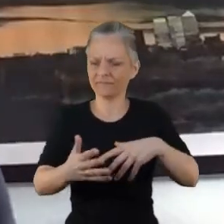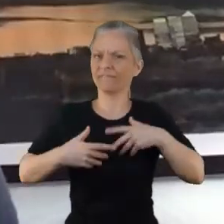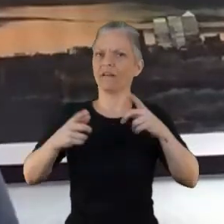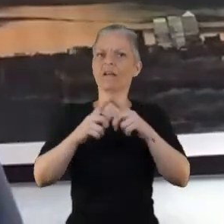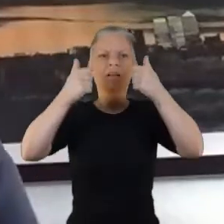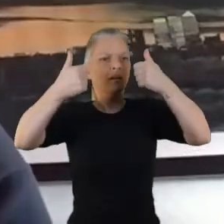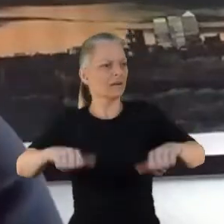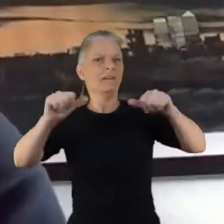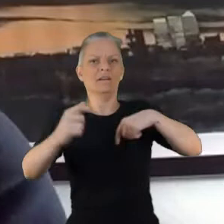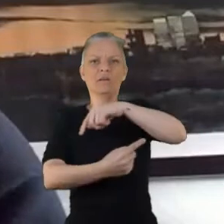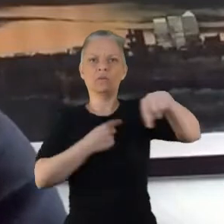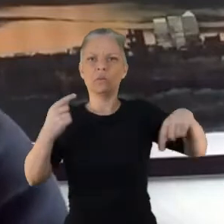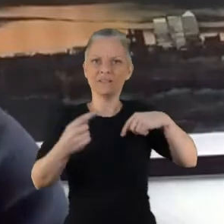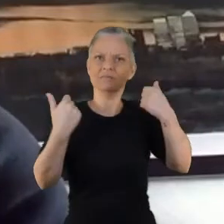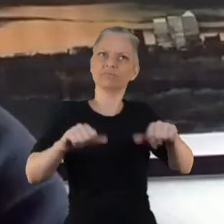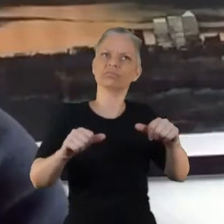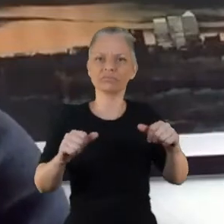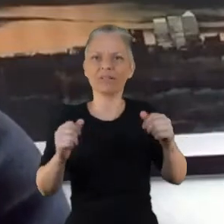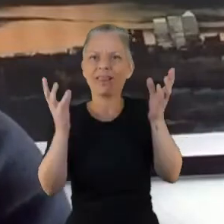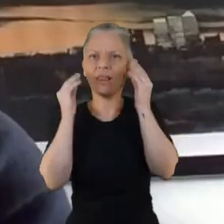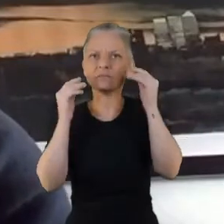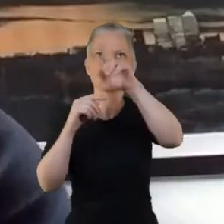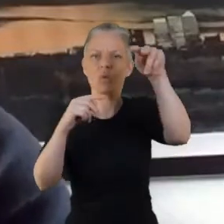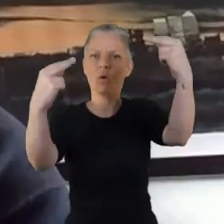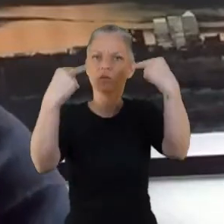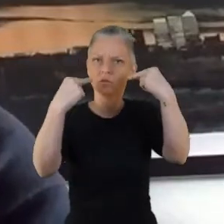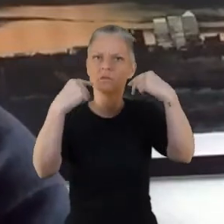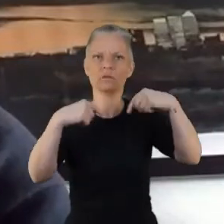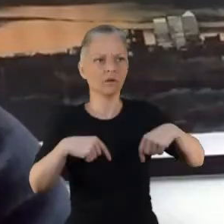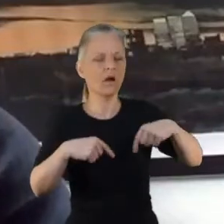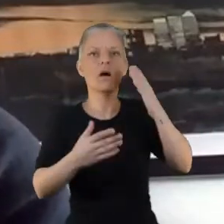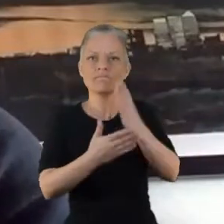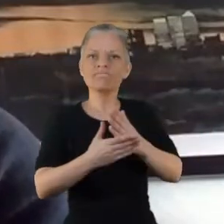So it felt that we were genuinely listened to and it was a genuine conversation going